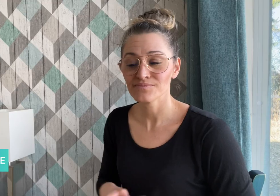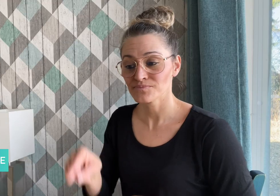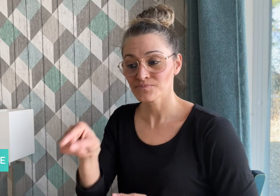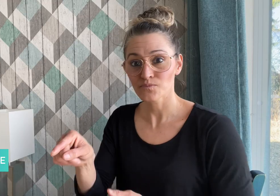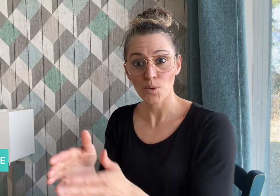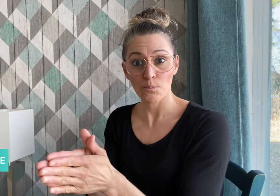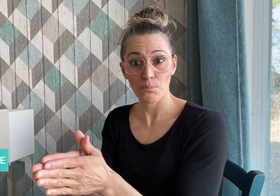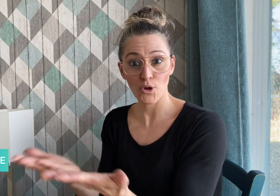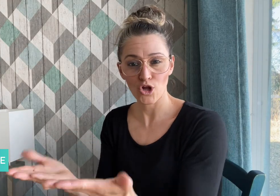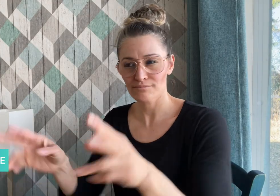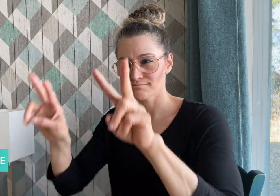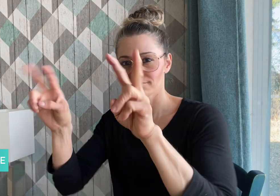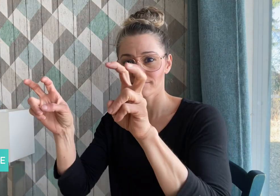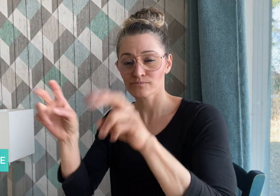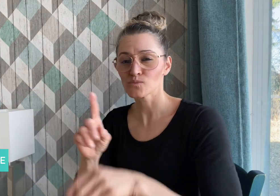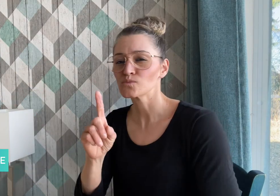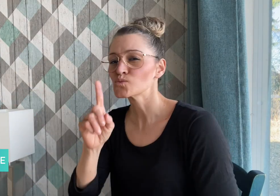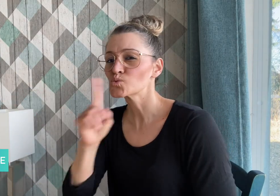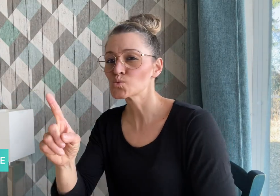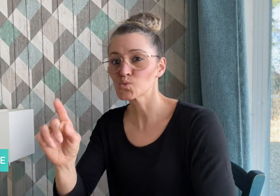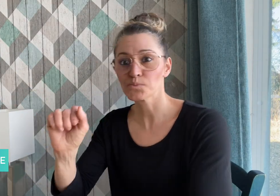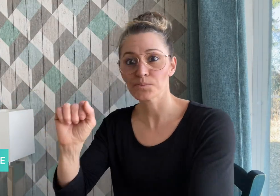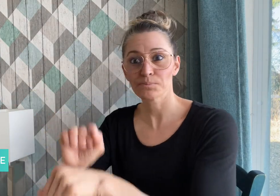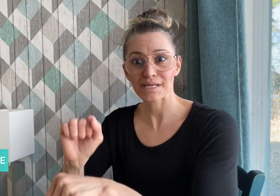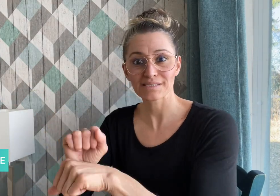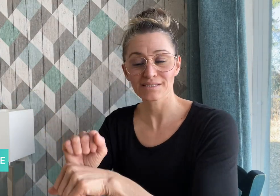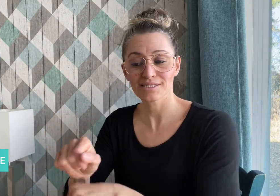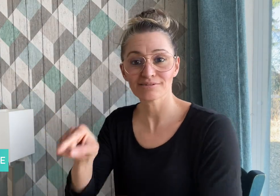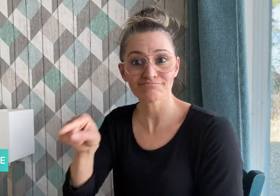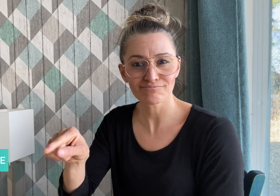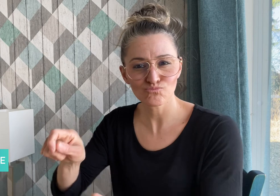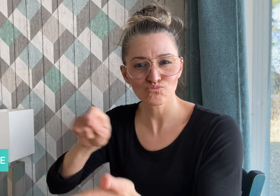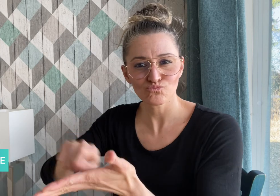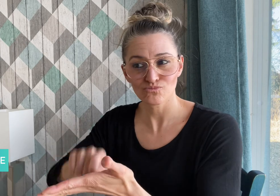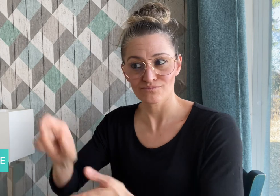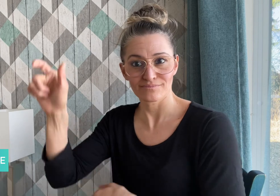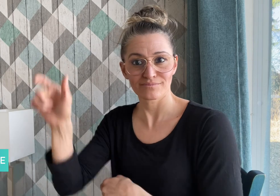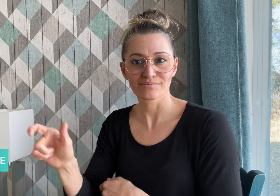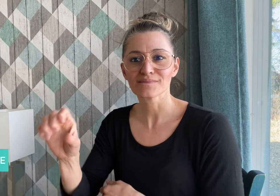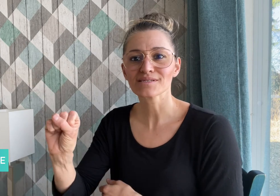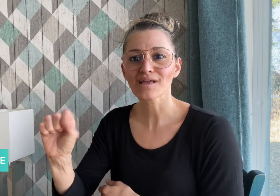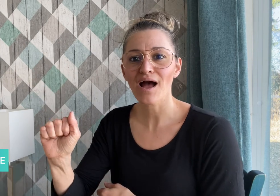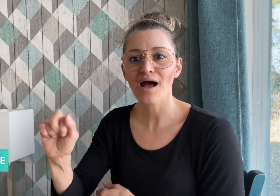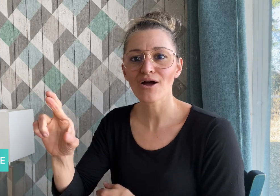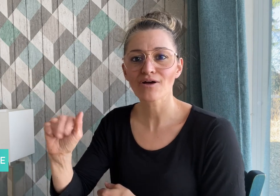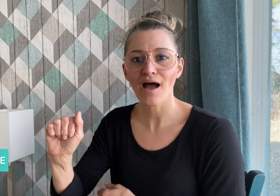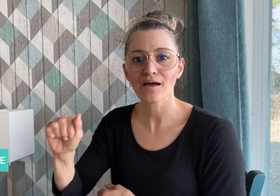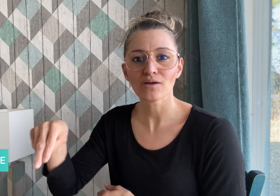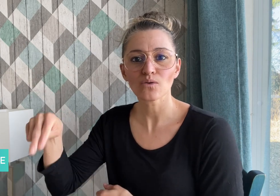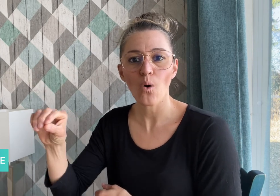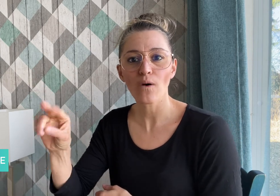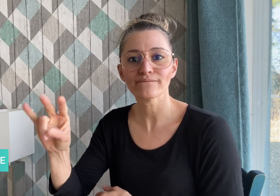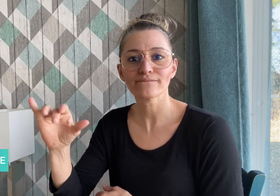"True Biz", written by Sara Nović, is an American Sign